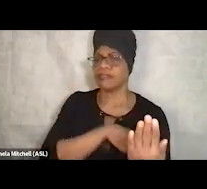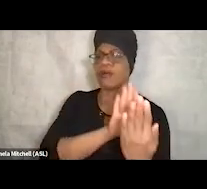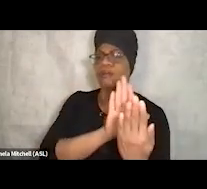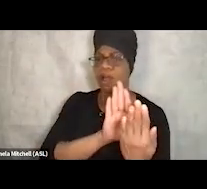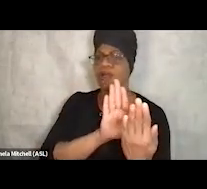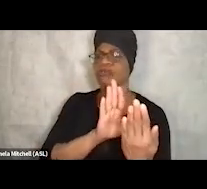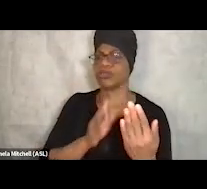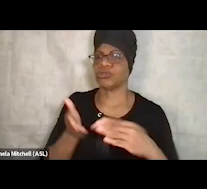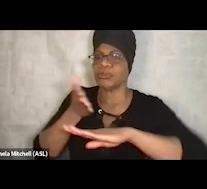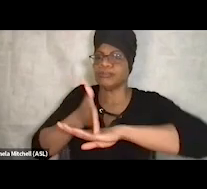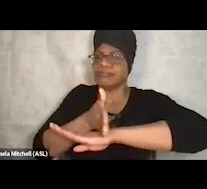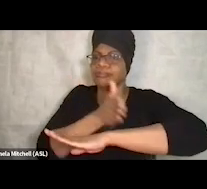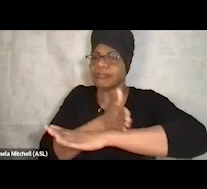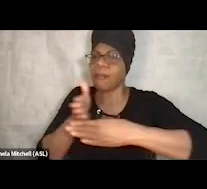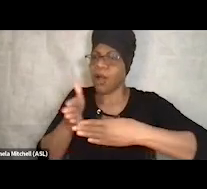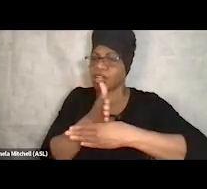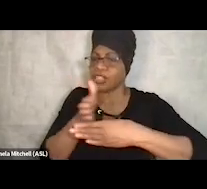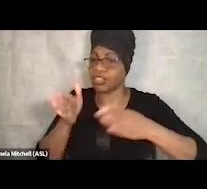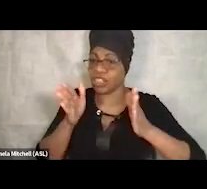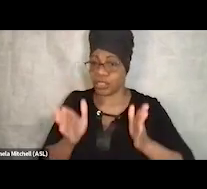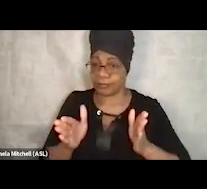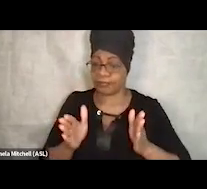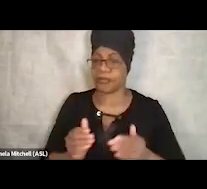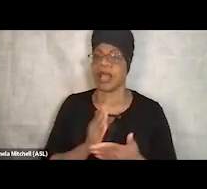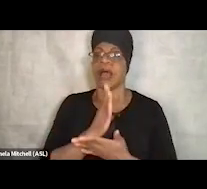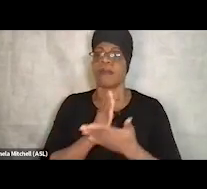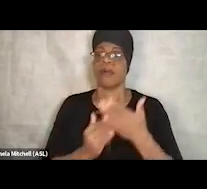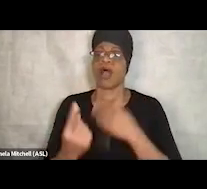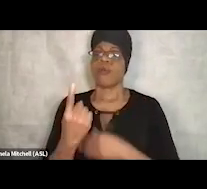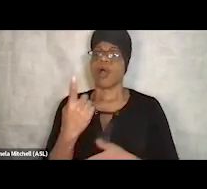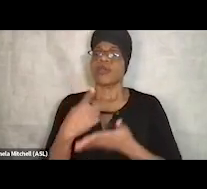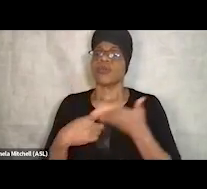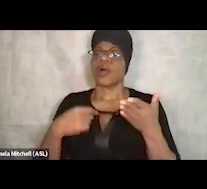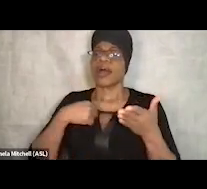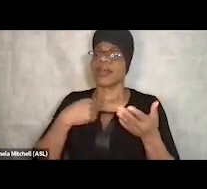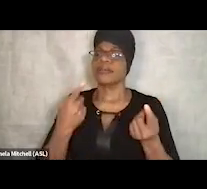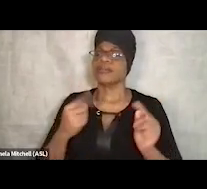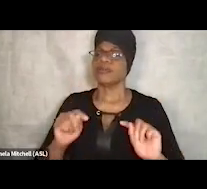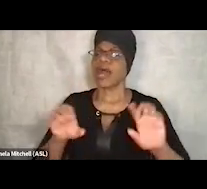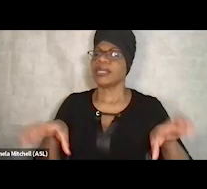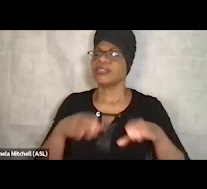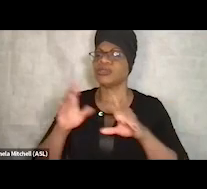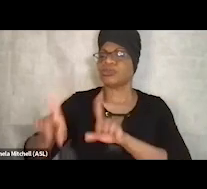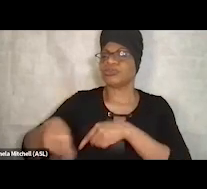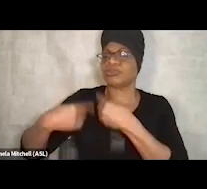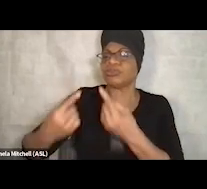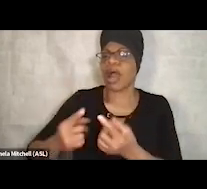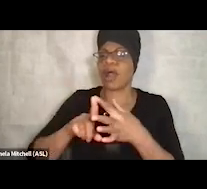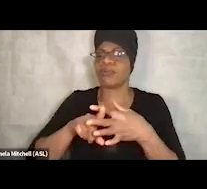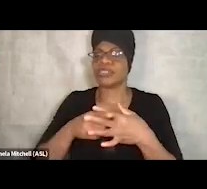And then part one of the things I try to do as we're starting an organization certainly or starting a new program,